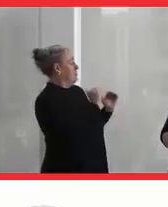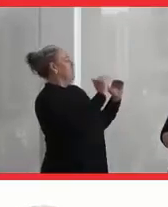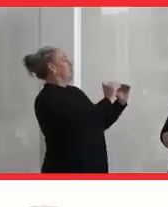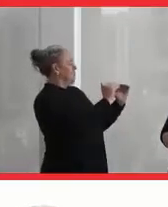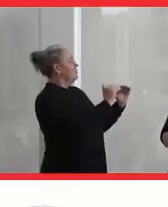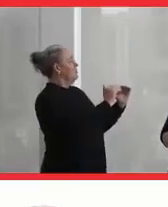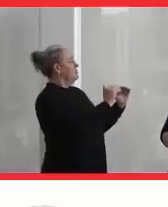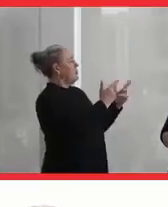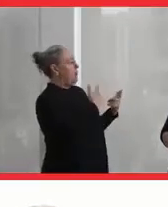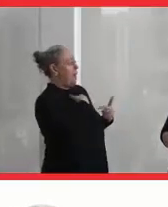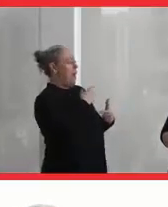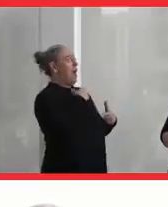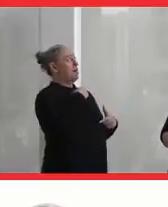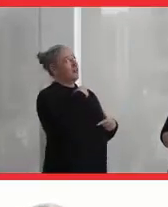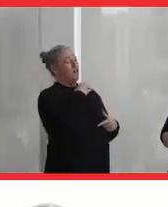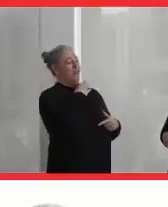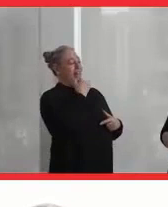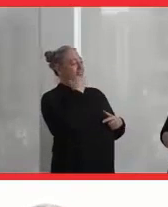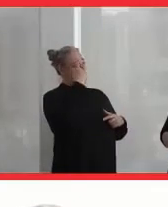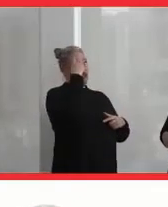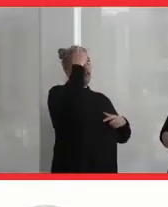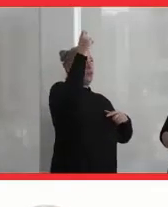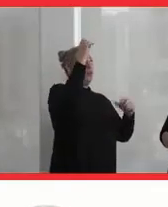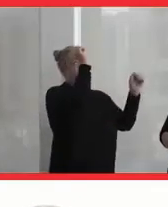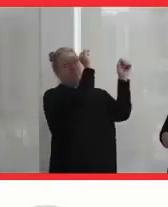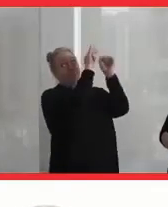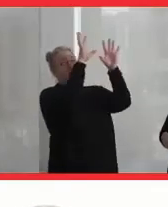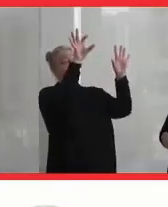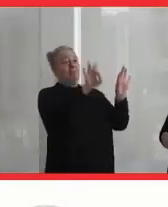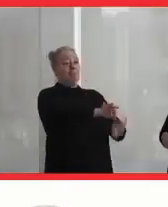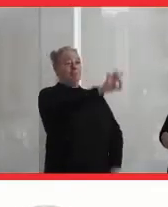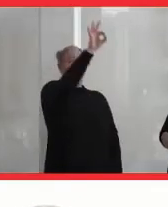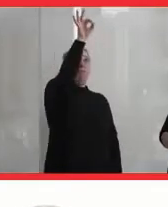a little magic wand what kinds of things